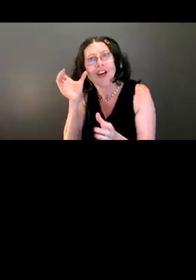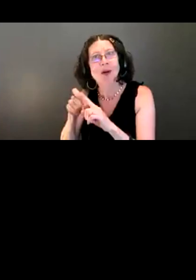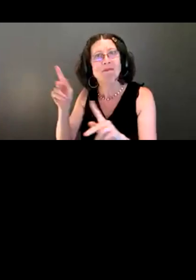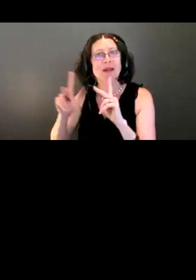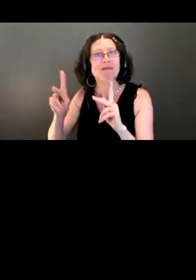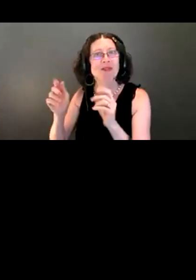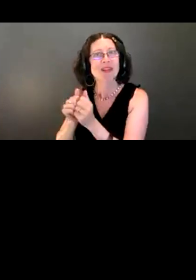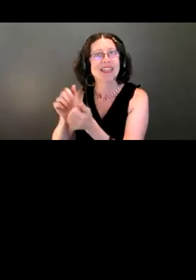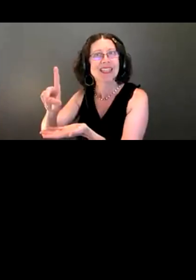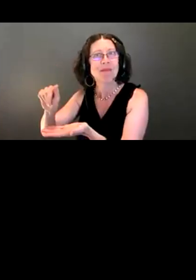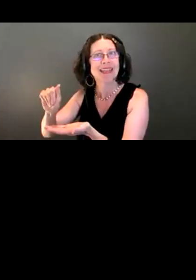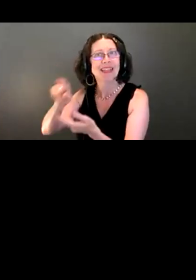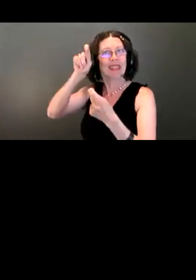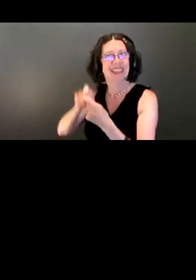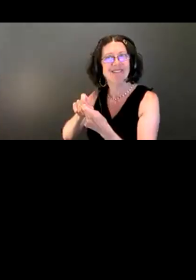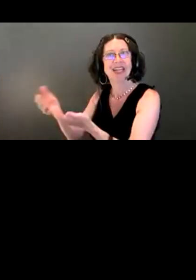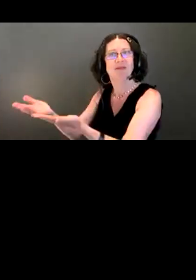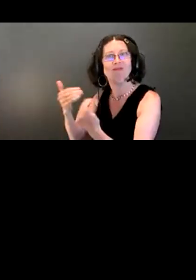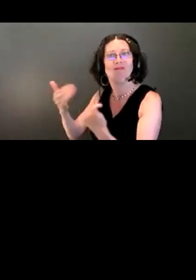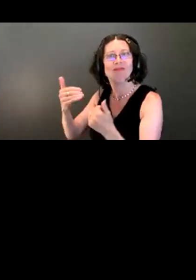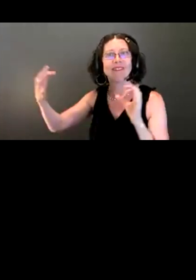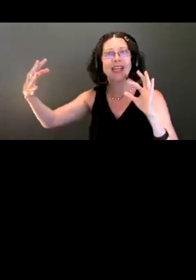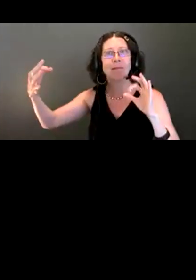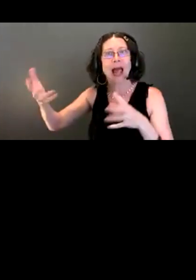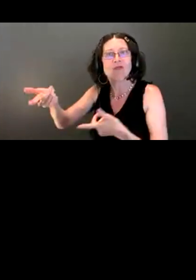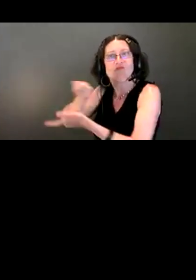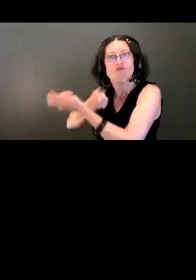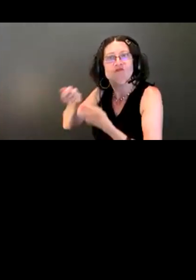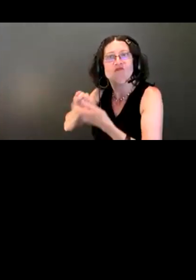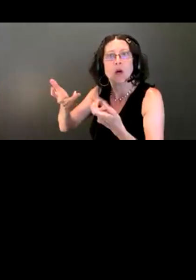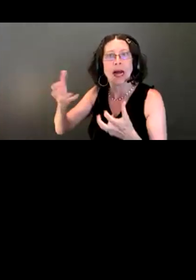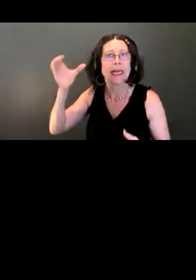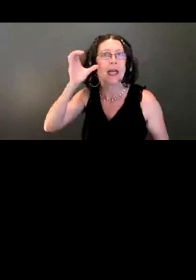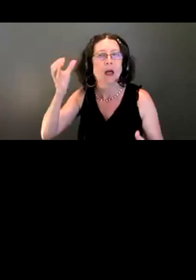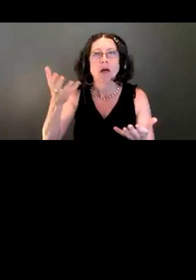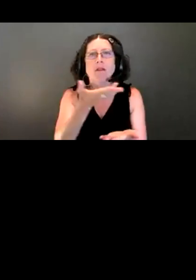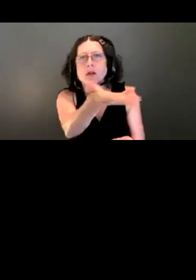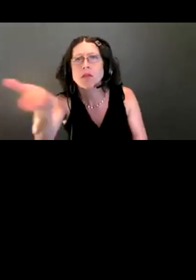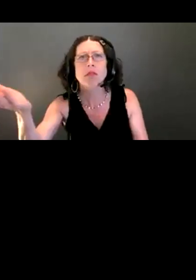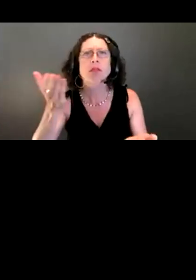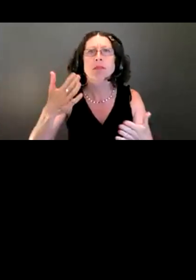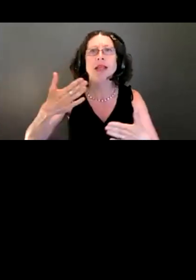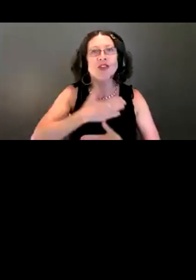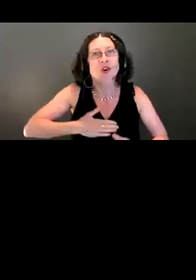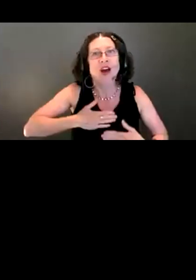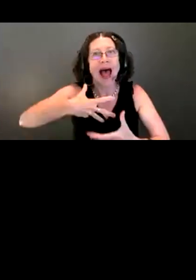We want to hear what it is that helps you be able to enjoy outdoor spaces so that even if we don't use it in this project,